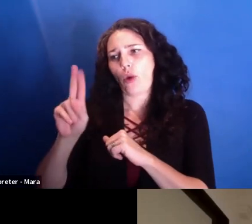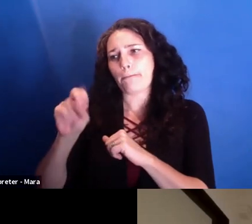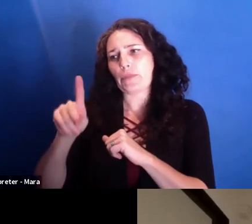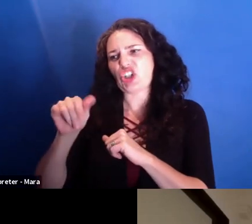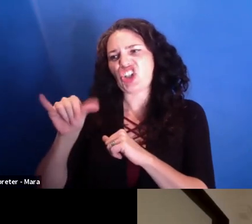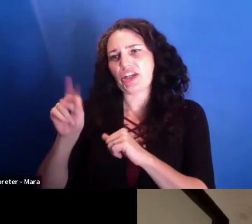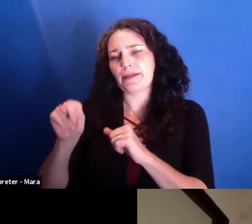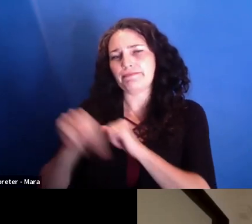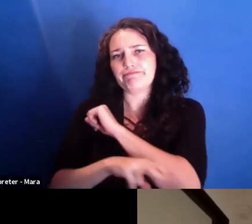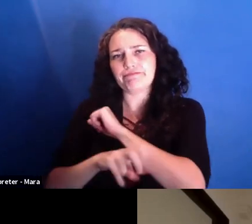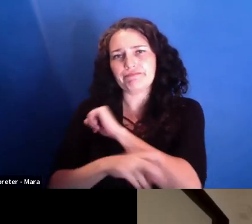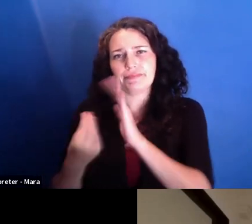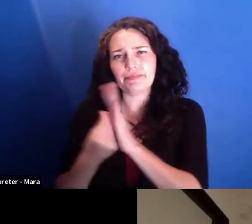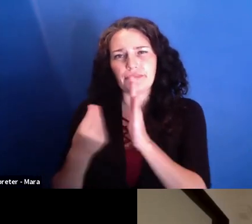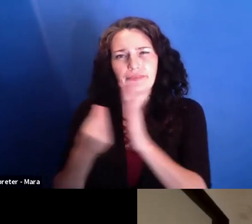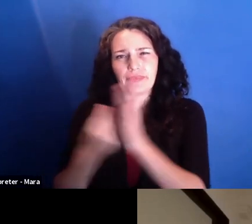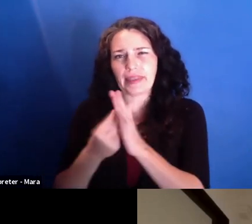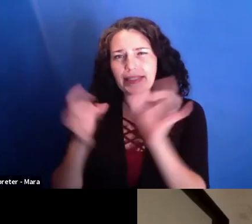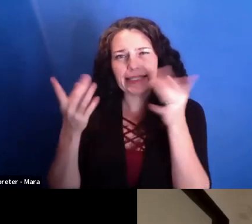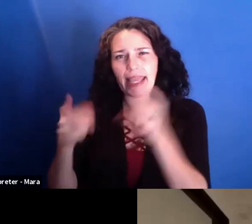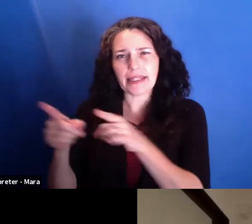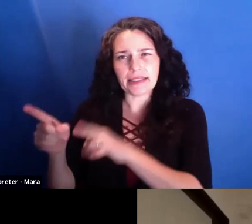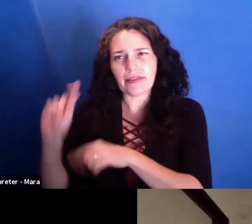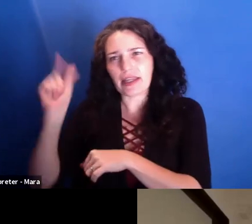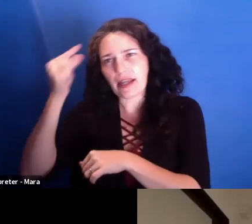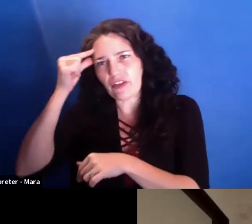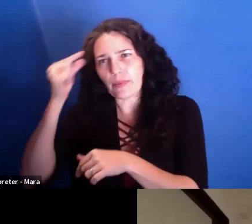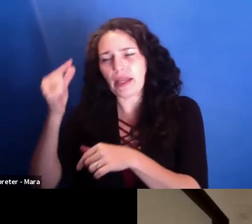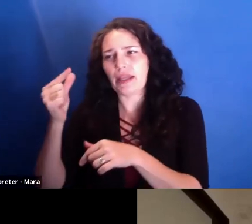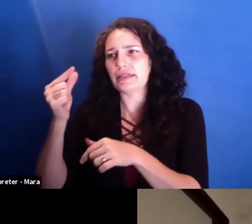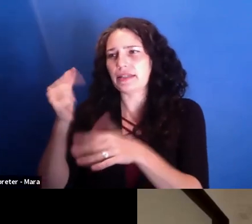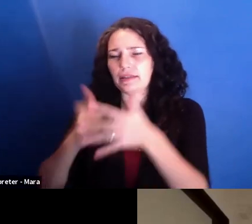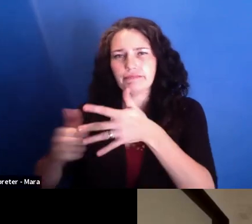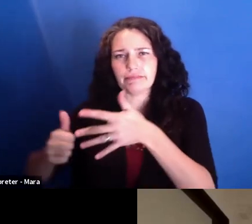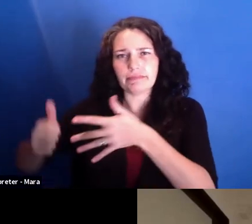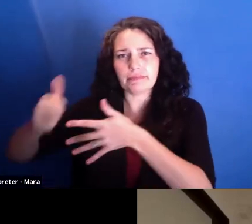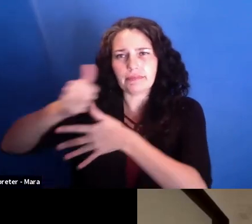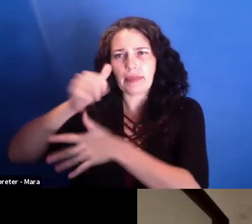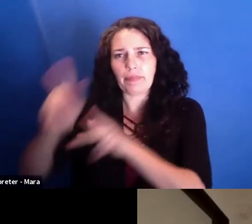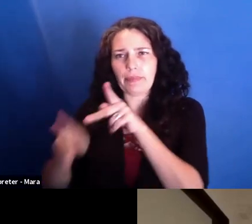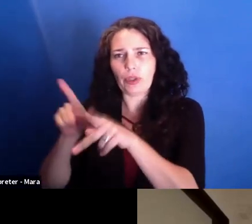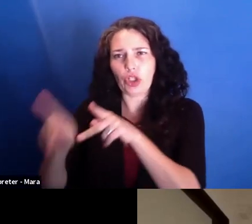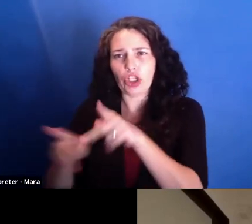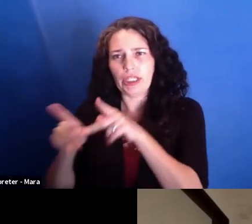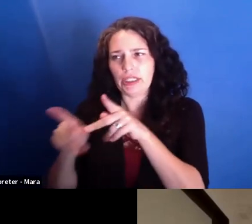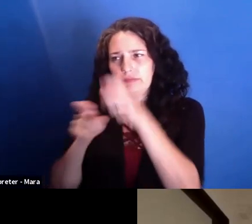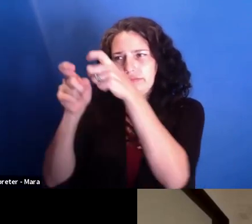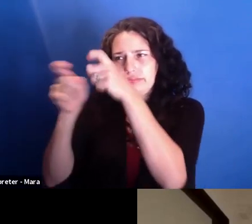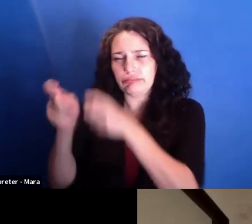that were in charge and their ministers. And so there was something cooking, let's say.